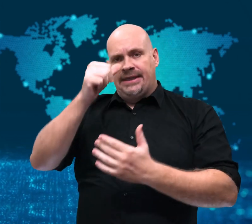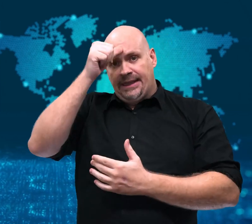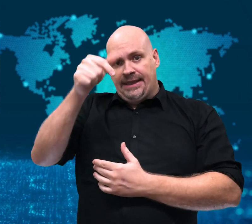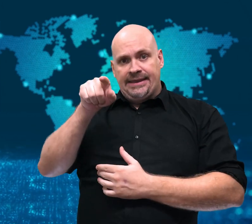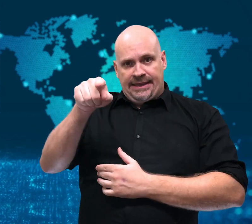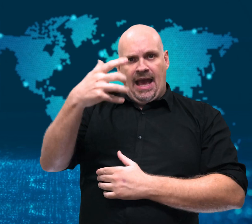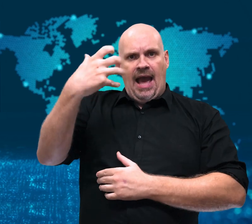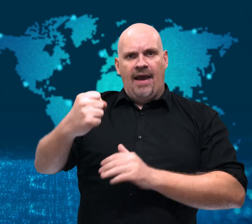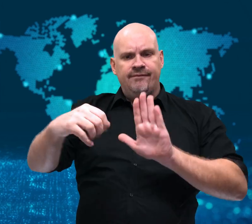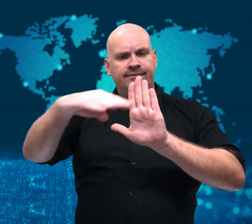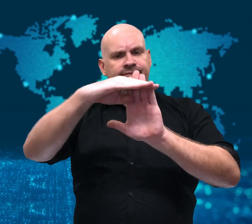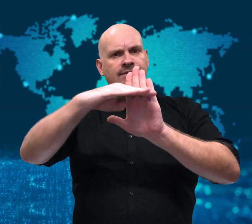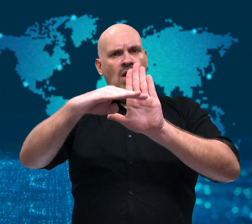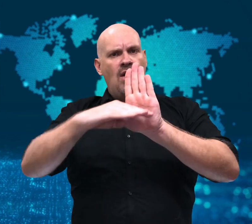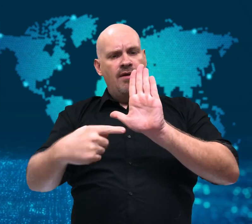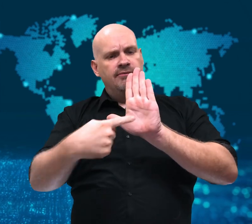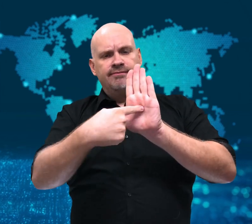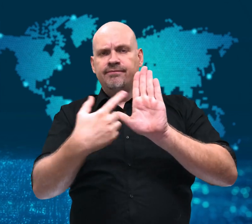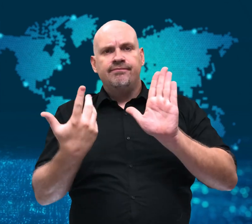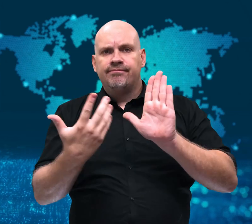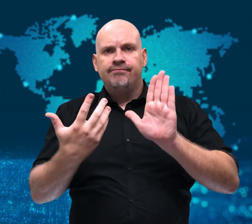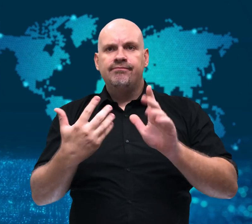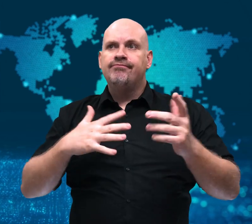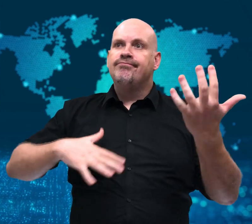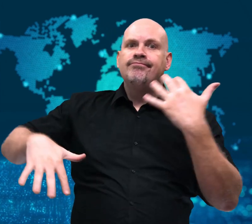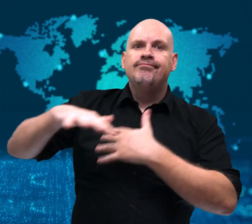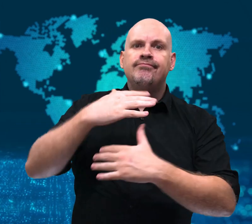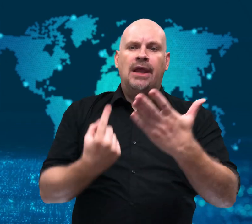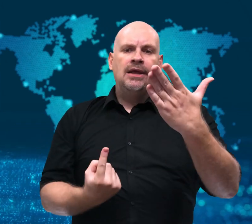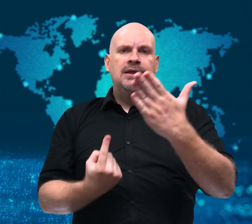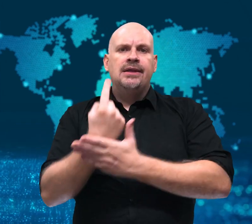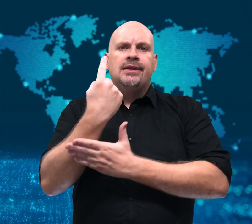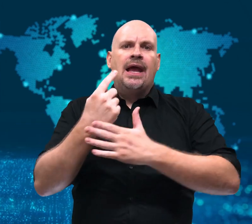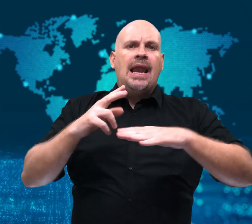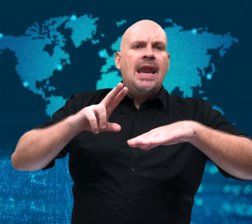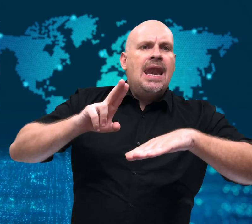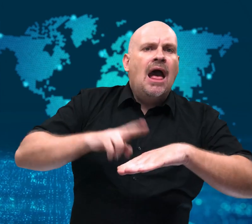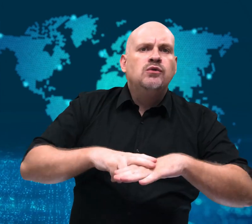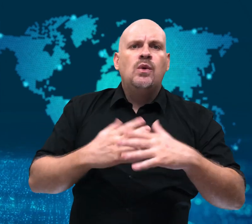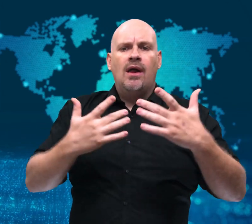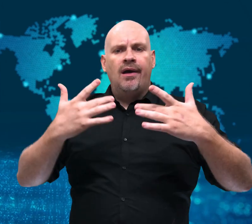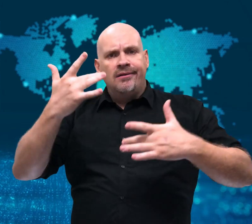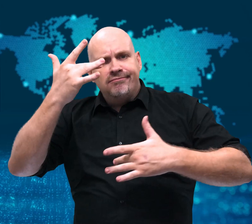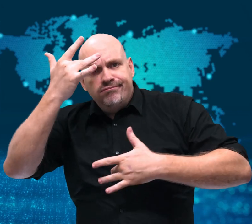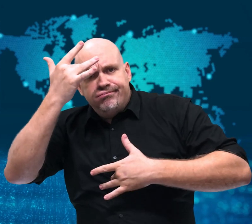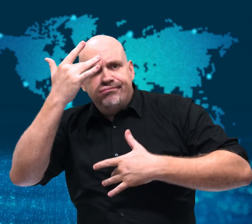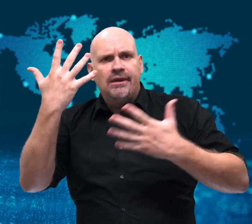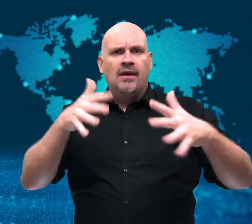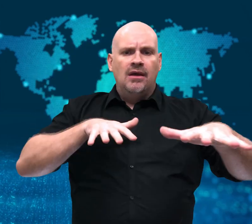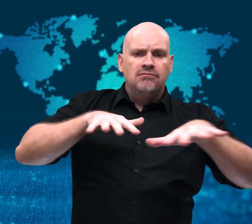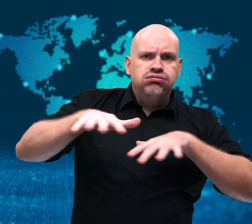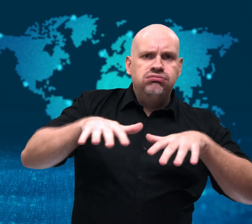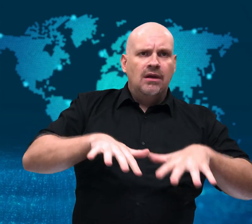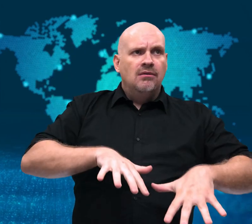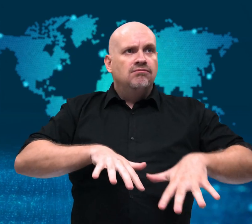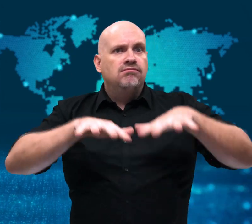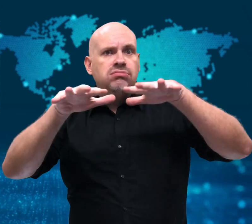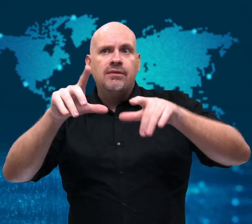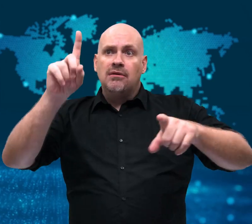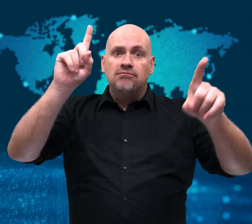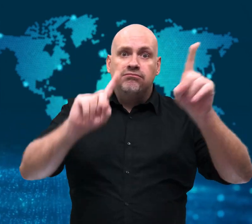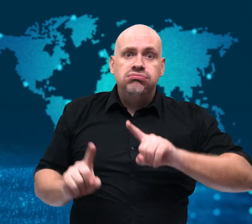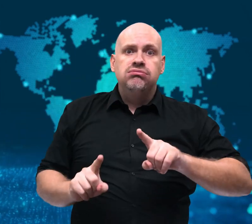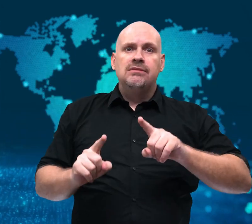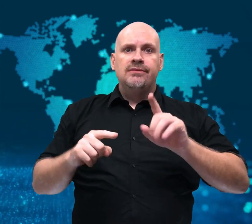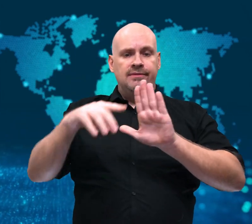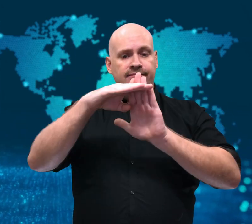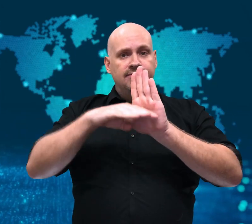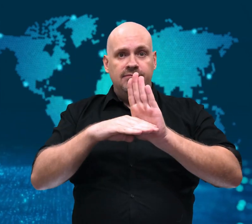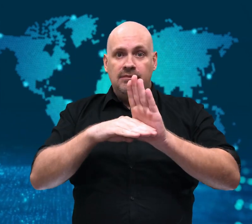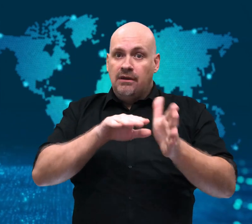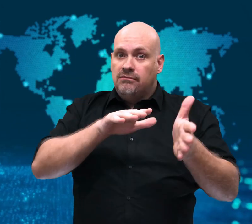seeking compensation for families under India's disaster management laws.